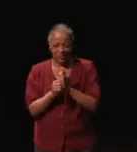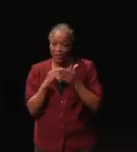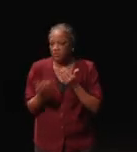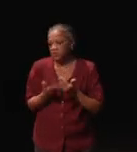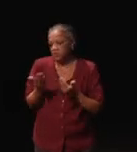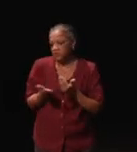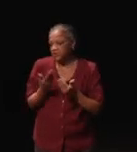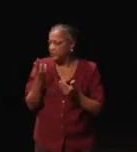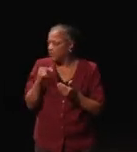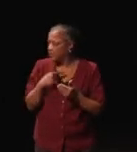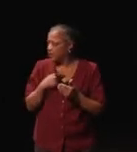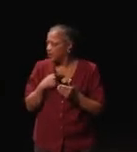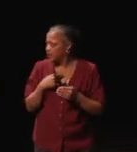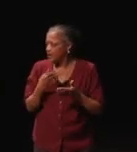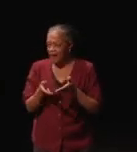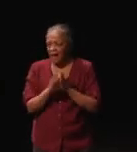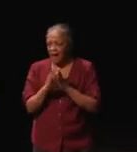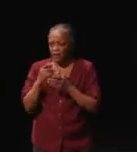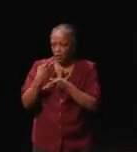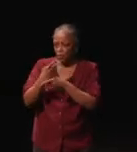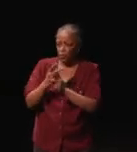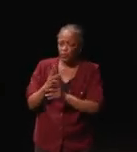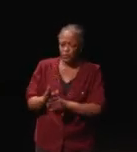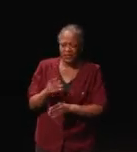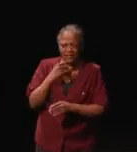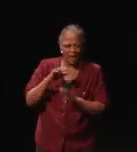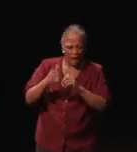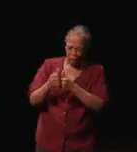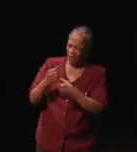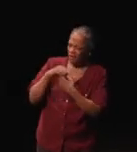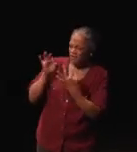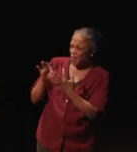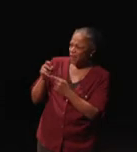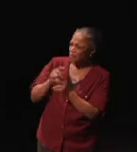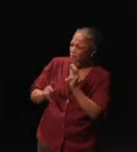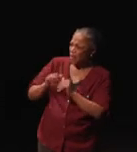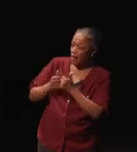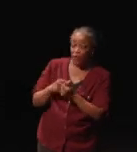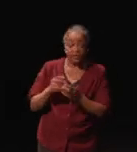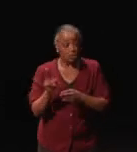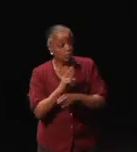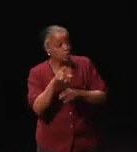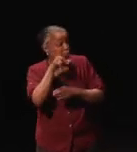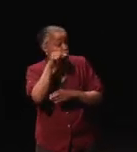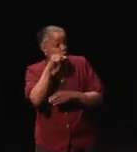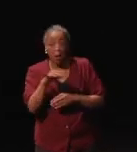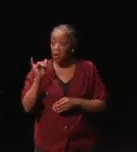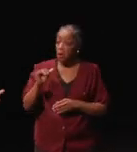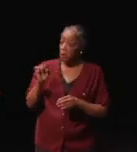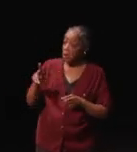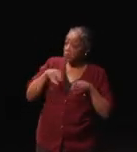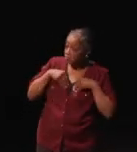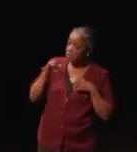I basically I went and I asked one of the producers, how do we get feedback from people? They're like, "We use Twitter." Like okay, I can do that.